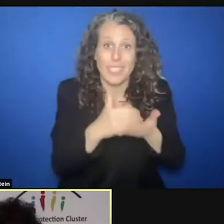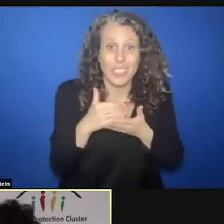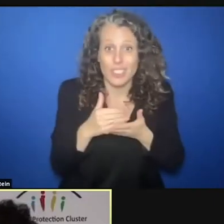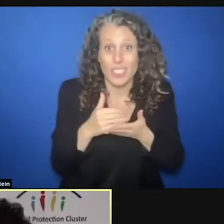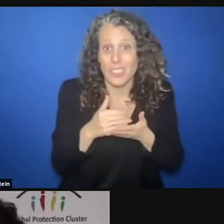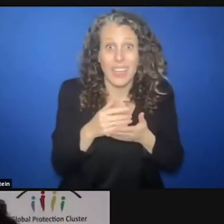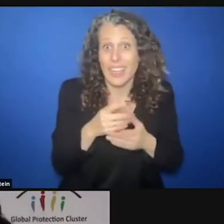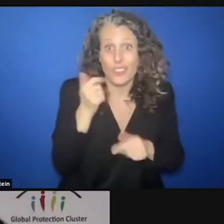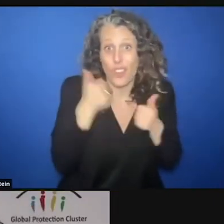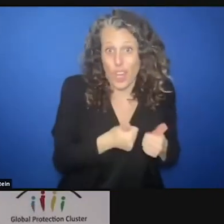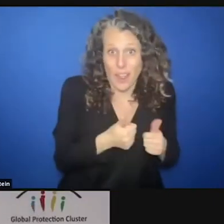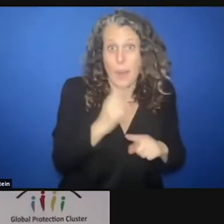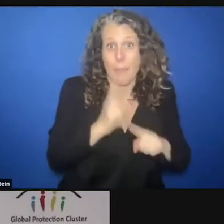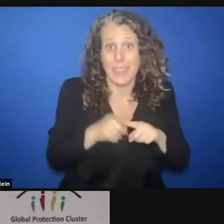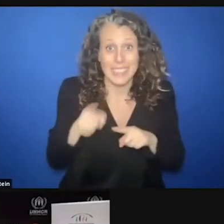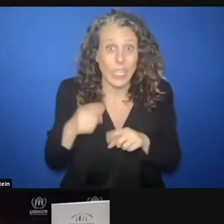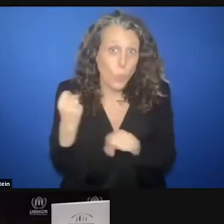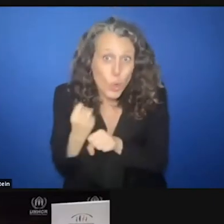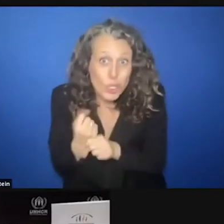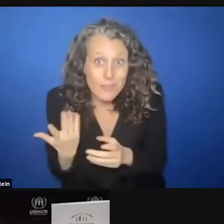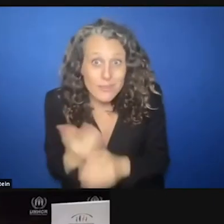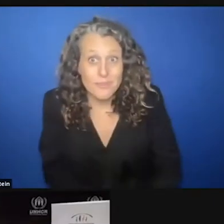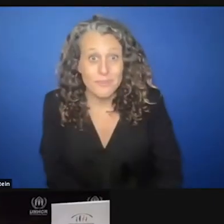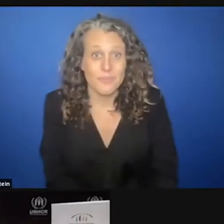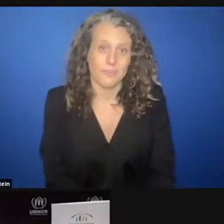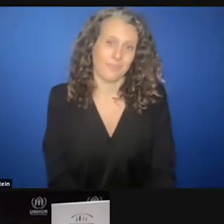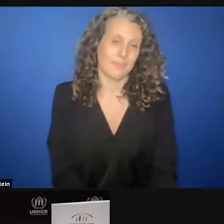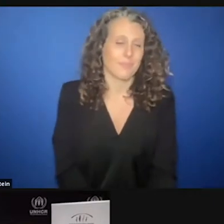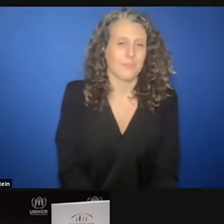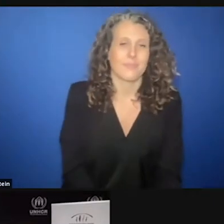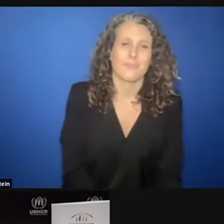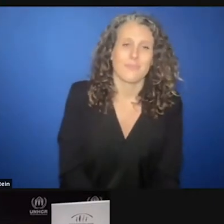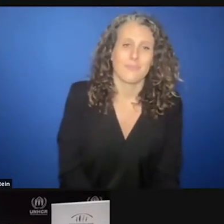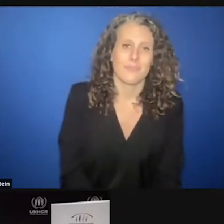Picking up on that theme what I said to a friend of mine from Save the Children I